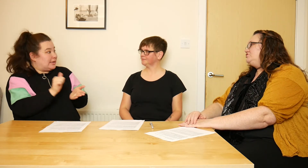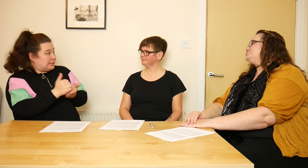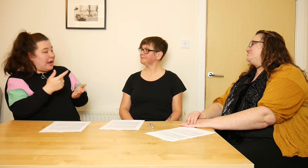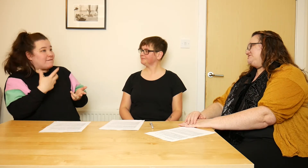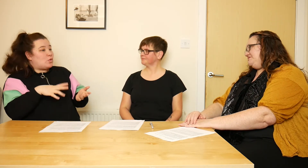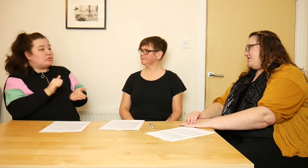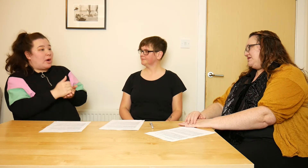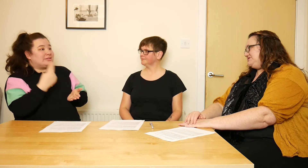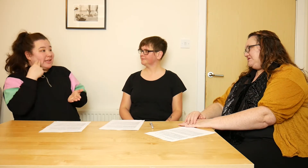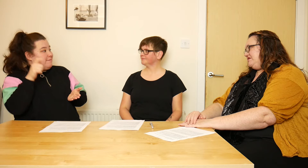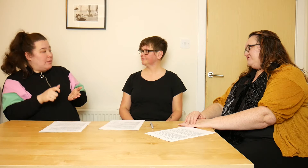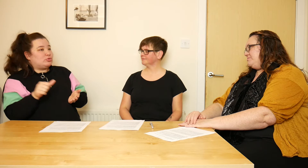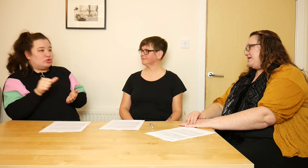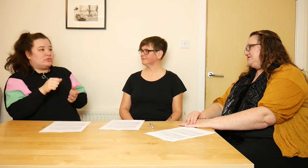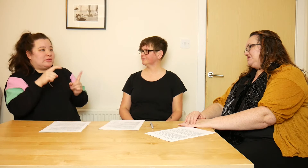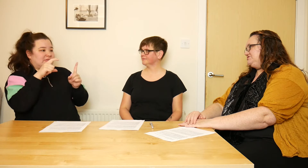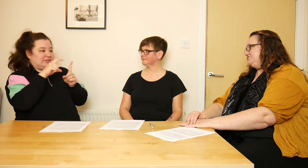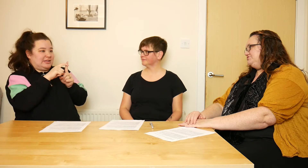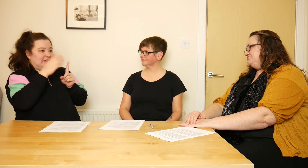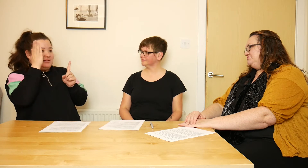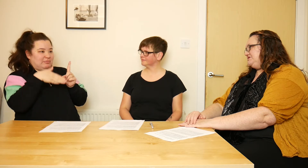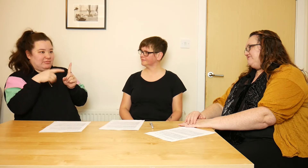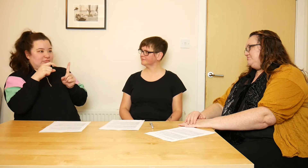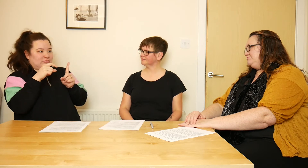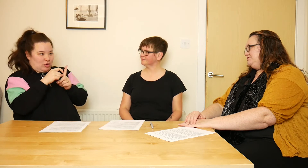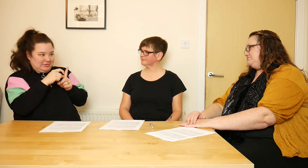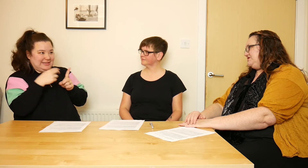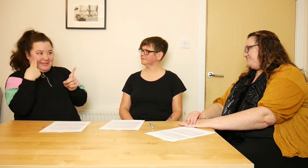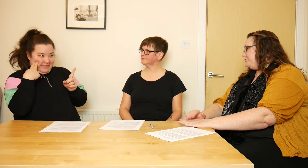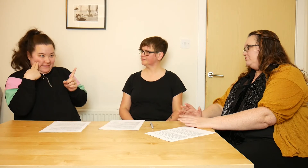We used to always say in marketing, that if you're marketing to deaf people,